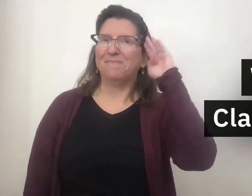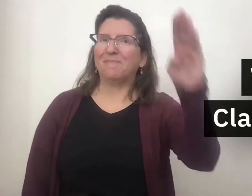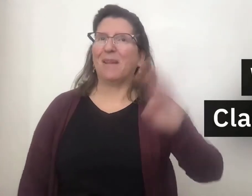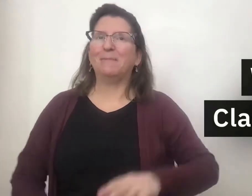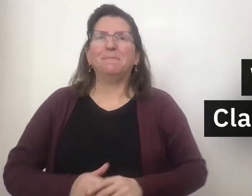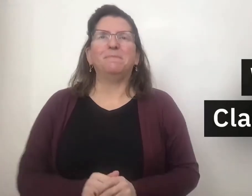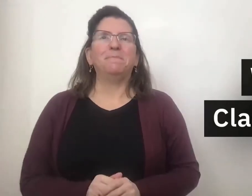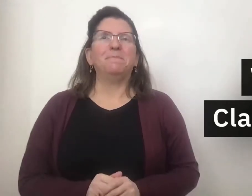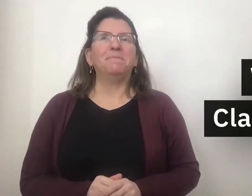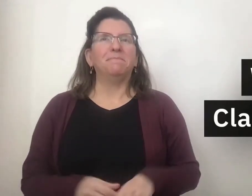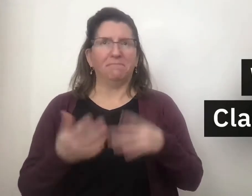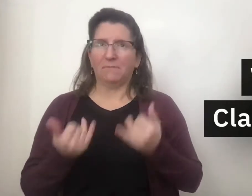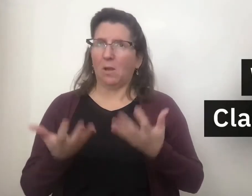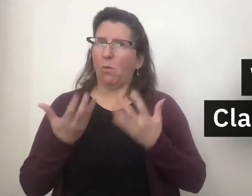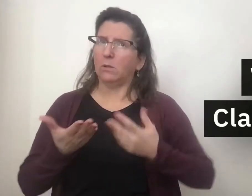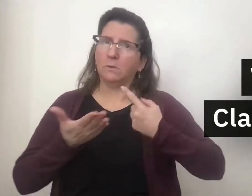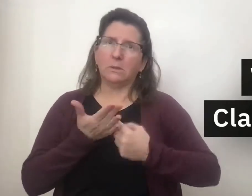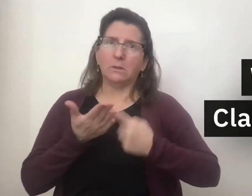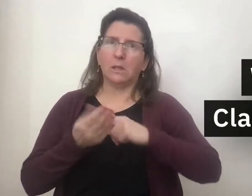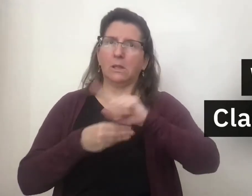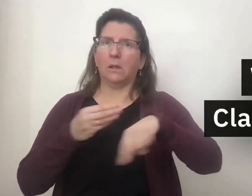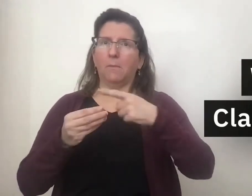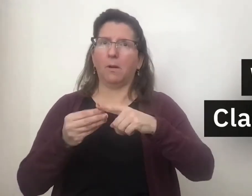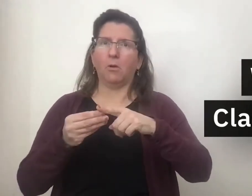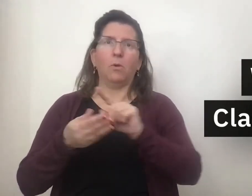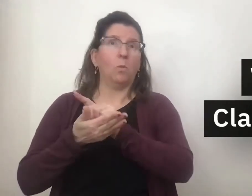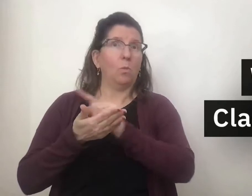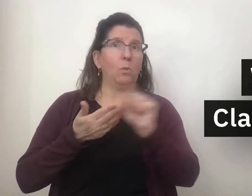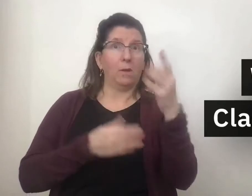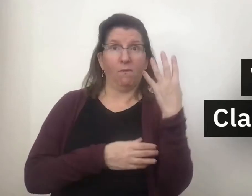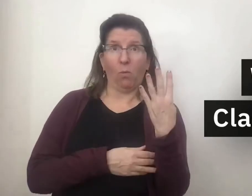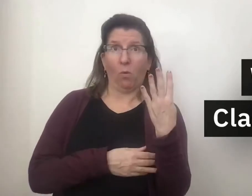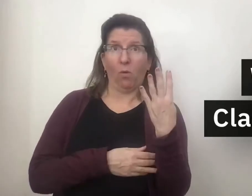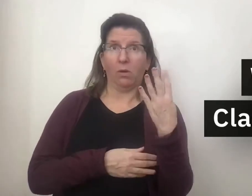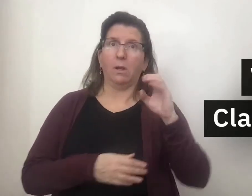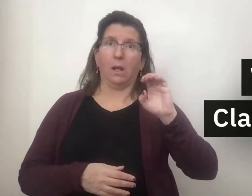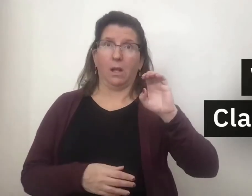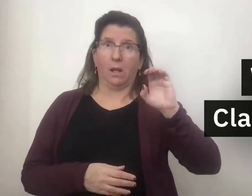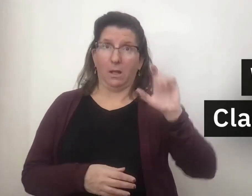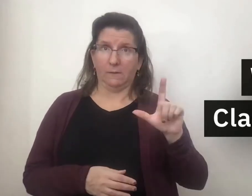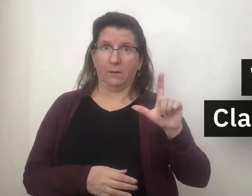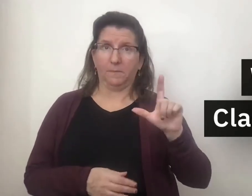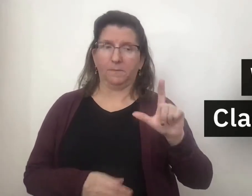Hello! Here is your week 4 classifiers lesson.